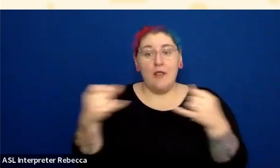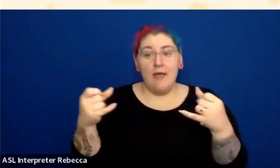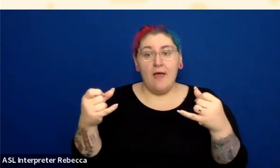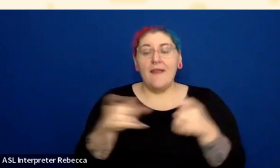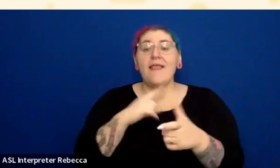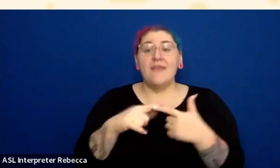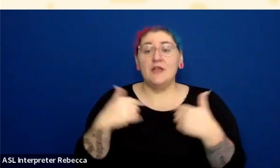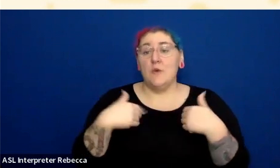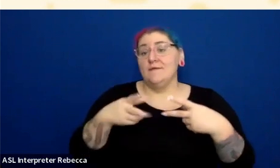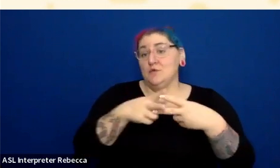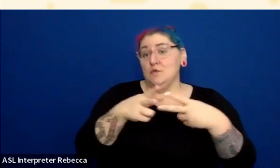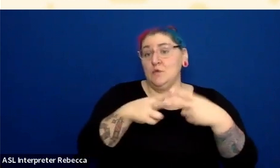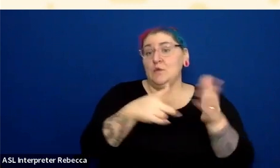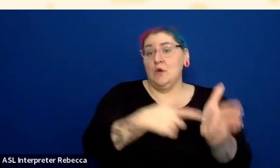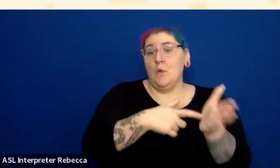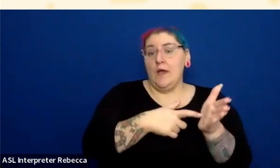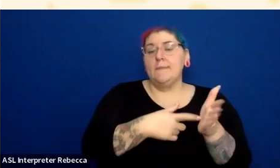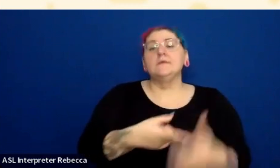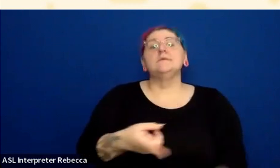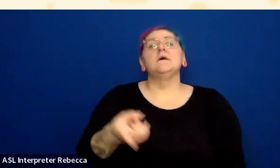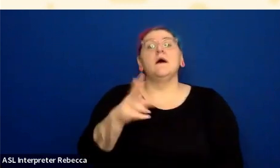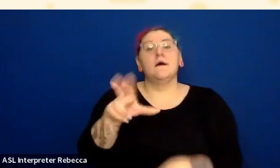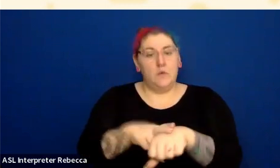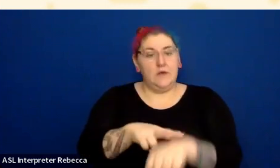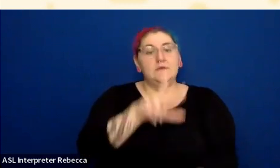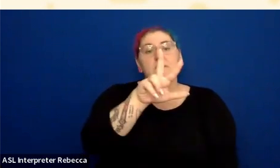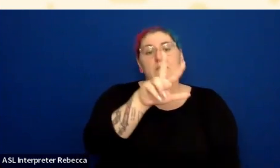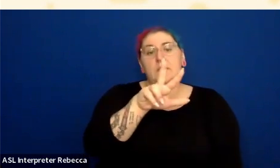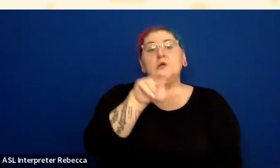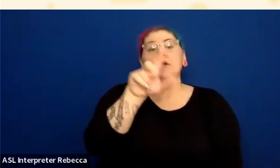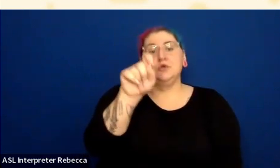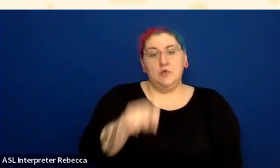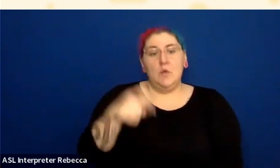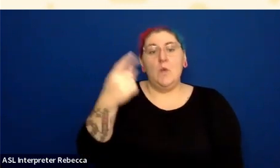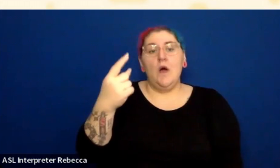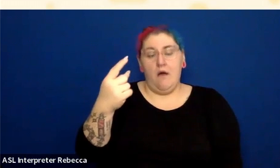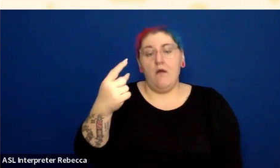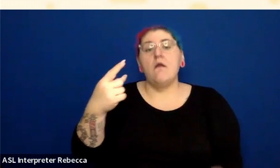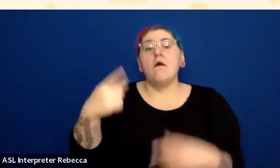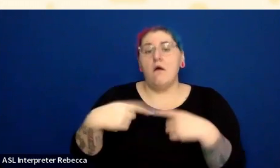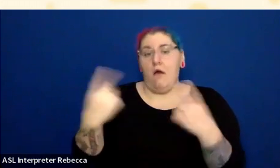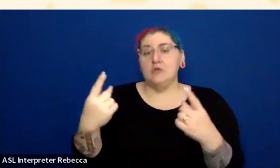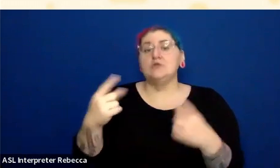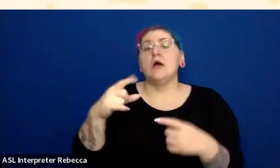One is that there is a 3-to-1 contrast ratio between the link text and the non-link text.